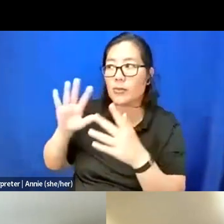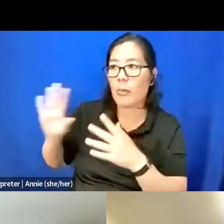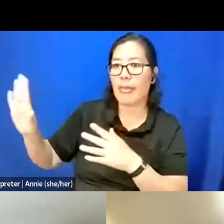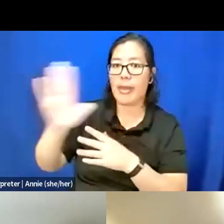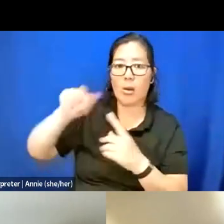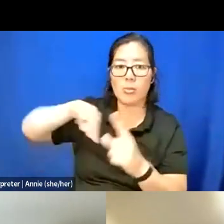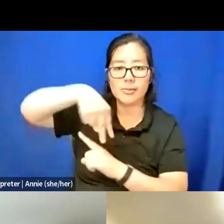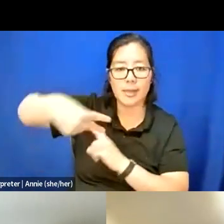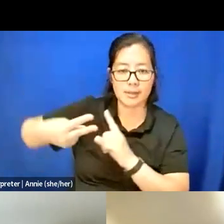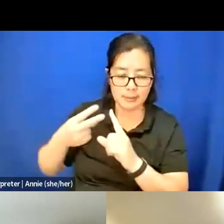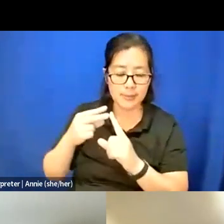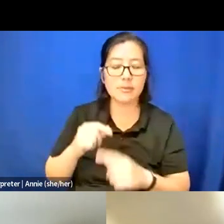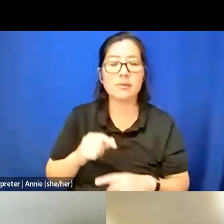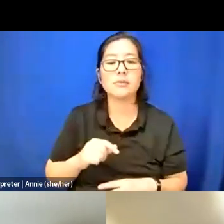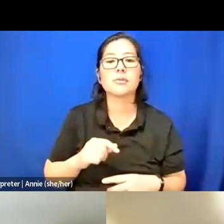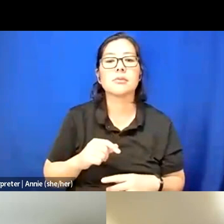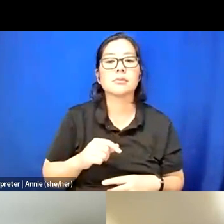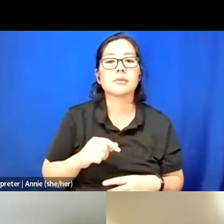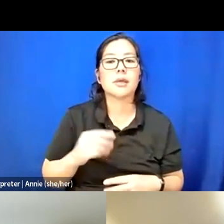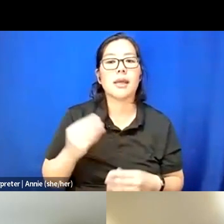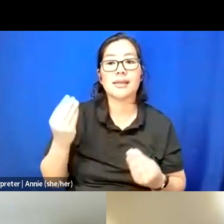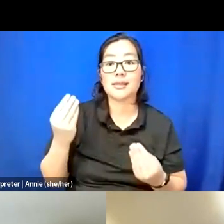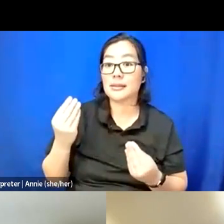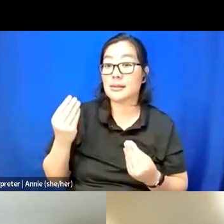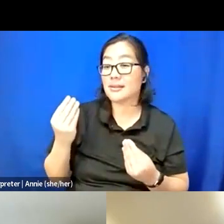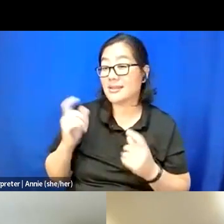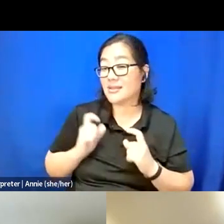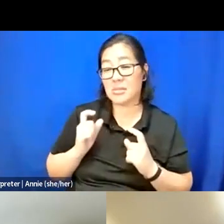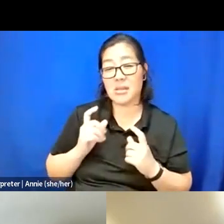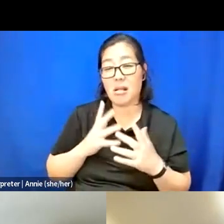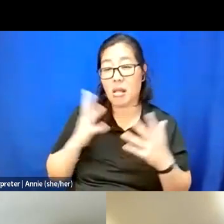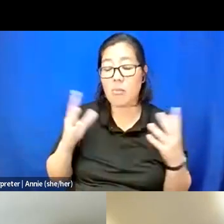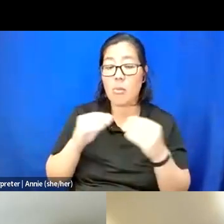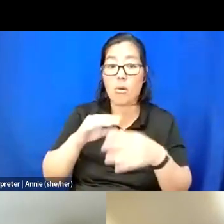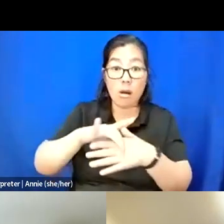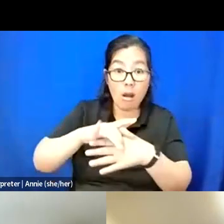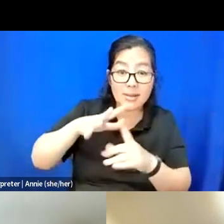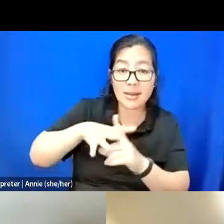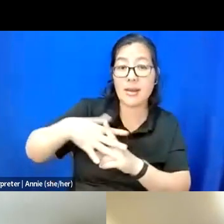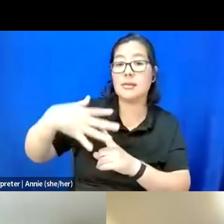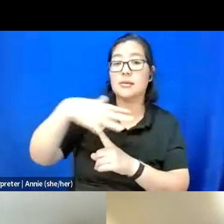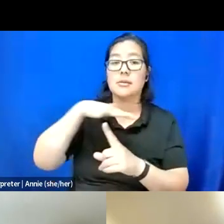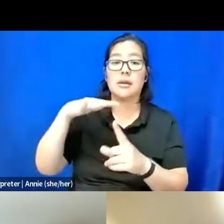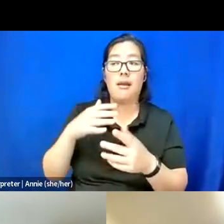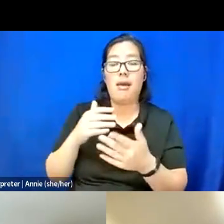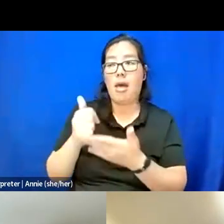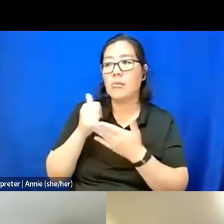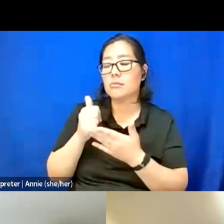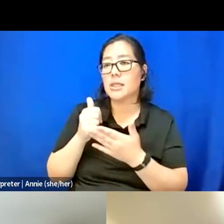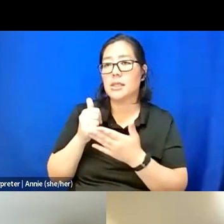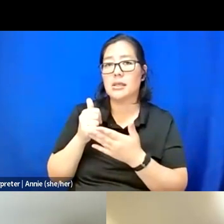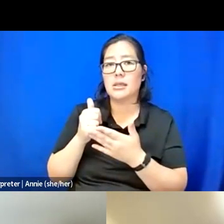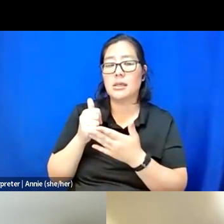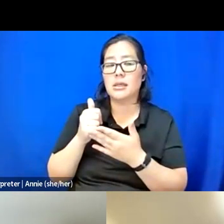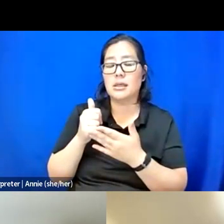And yeah, it just gives me a sense of context and allows me to build off of my fellows.